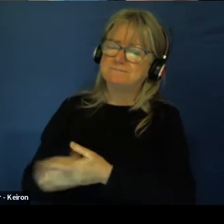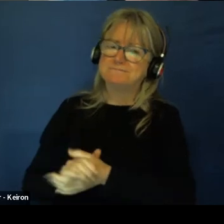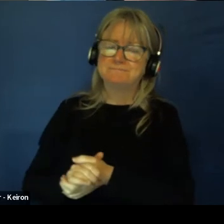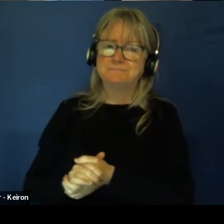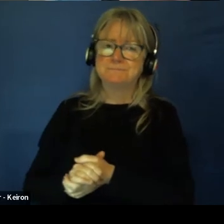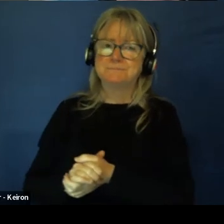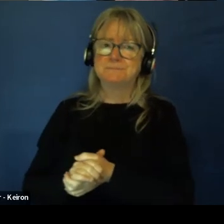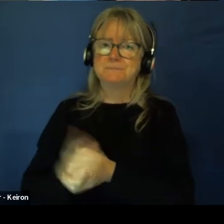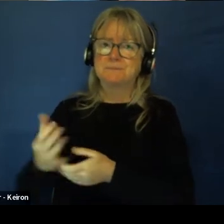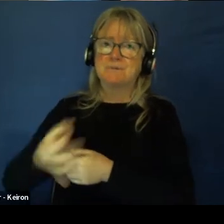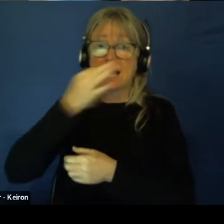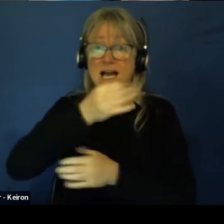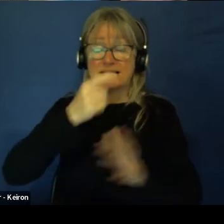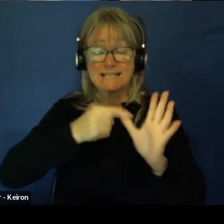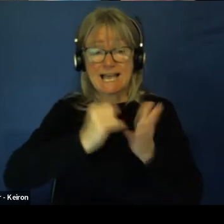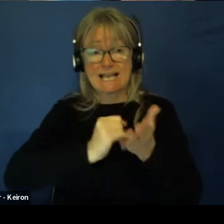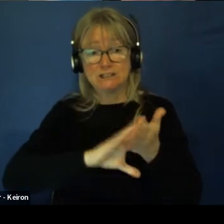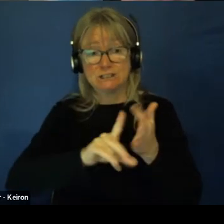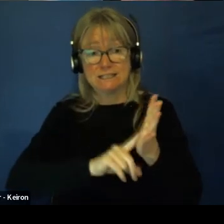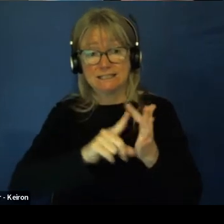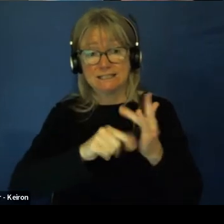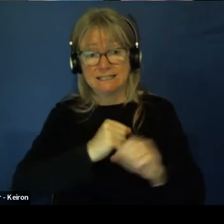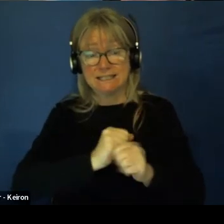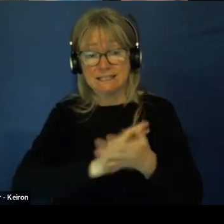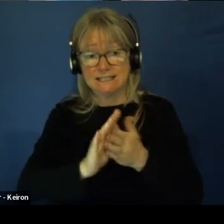Ashley supports and adjustments.